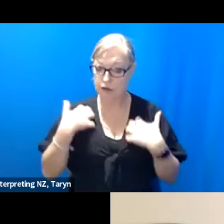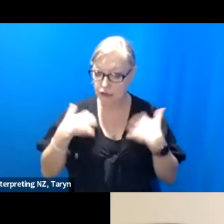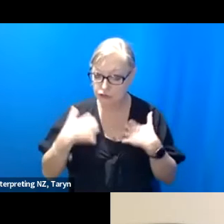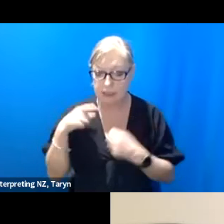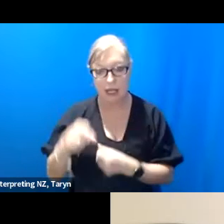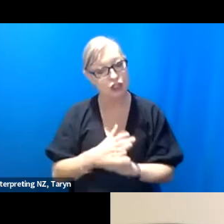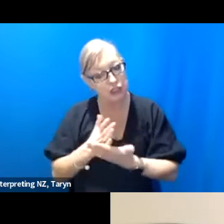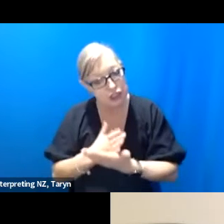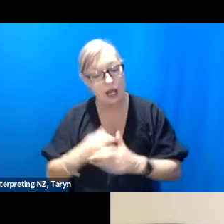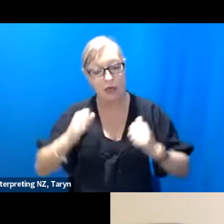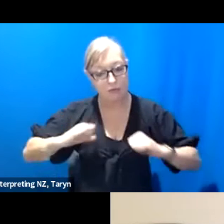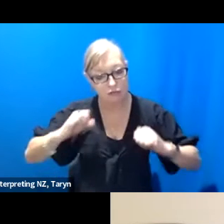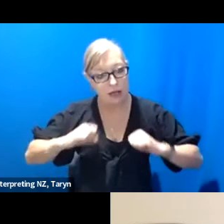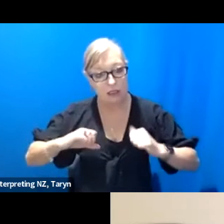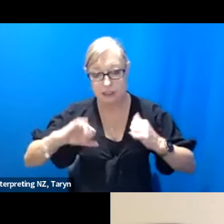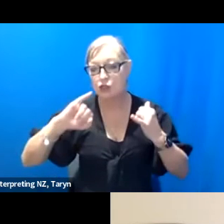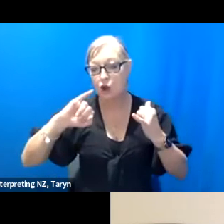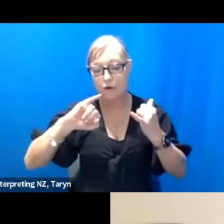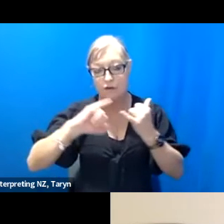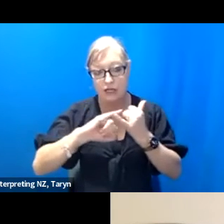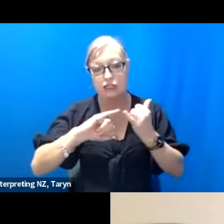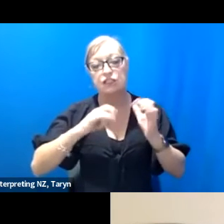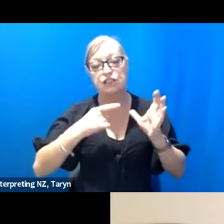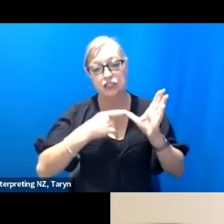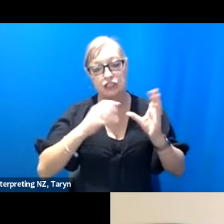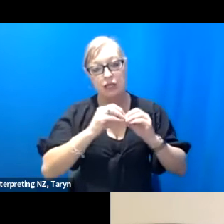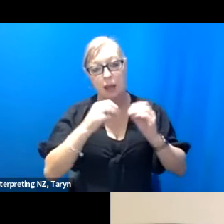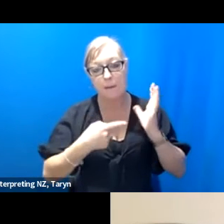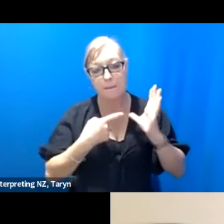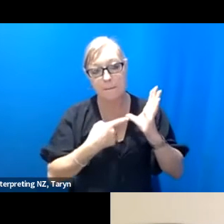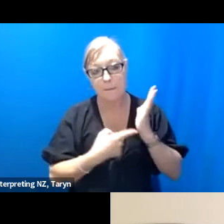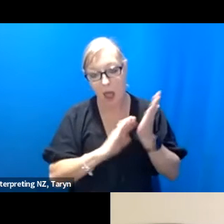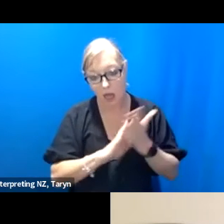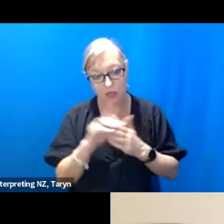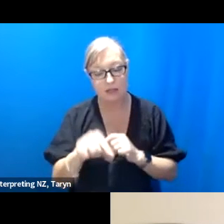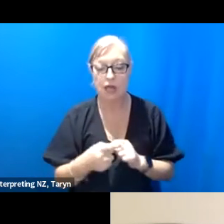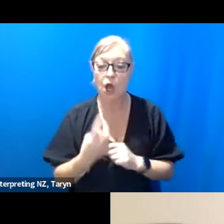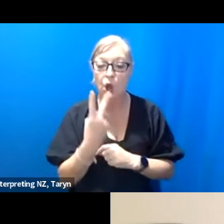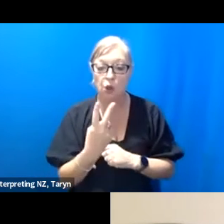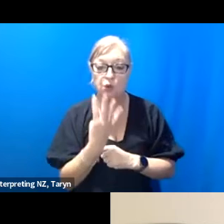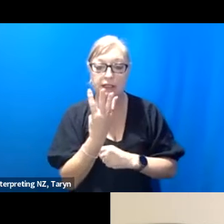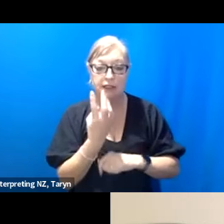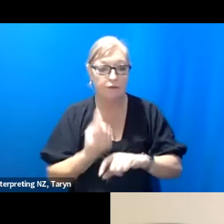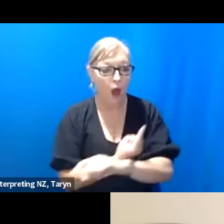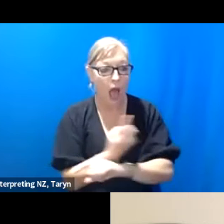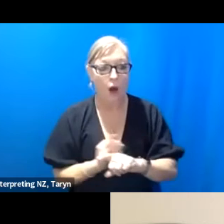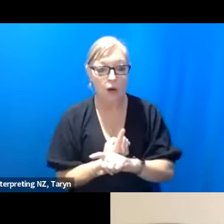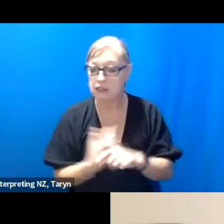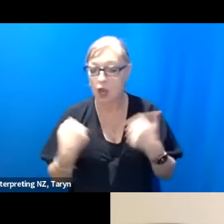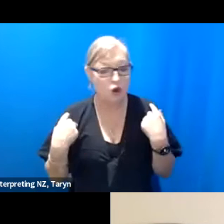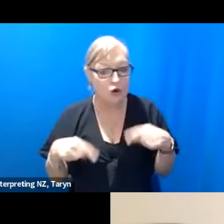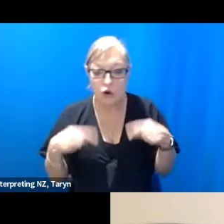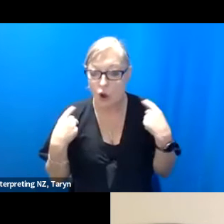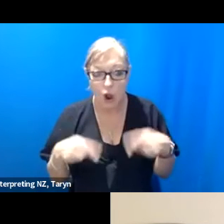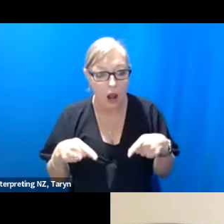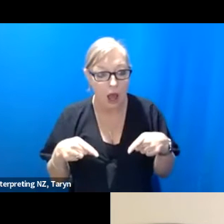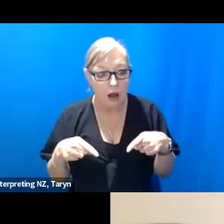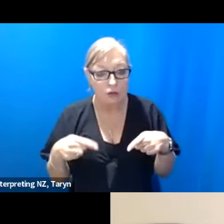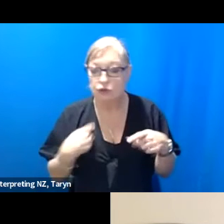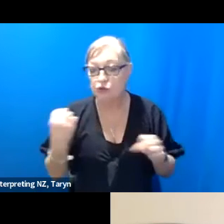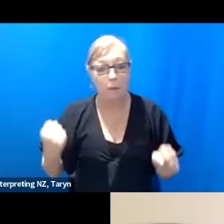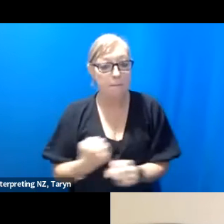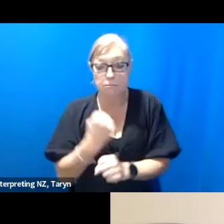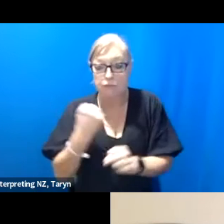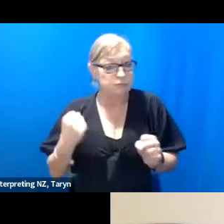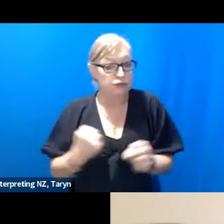Shabbat as being a day, 24 hours, where you're not allowed to be productive basically. And